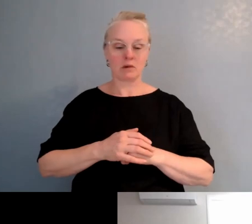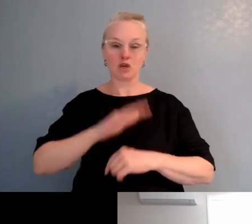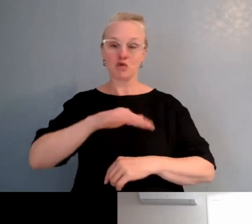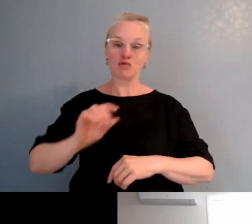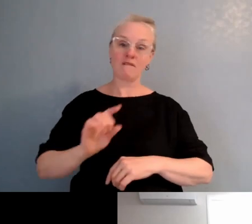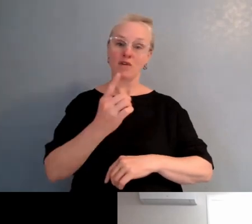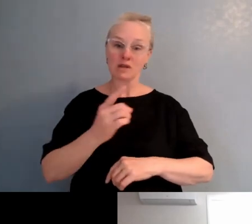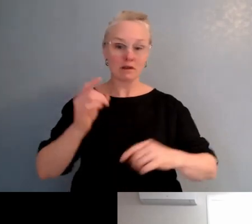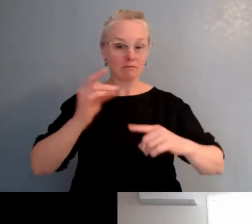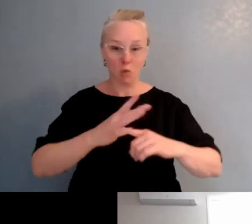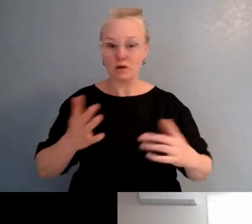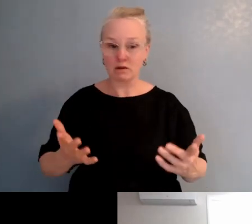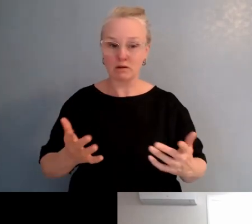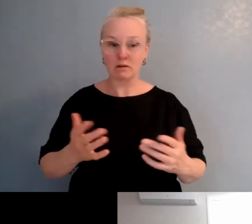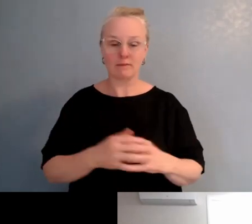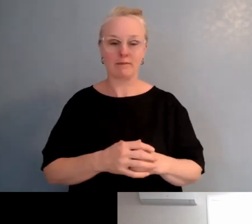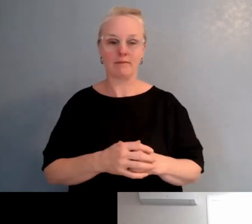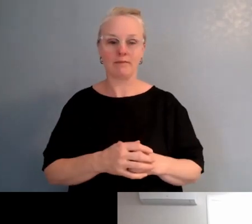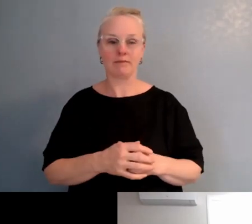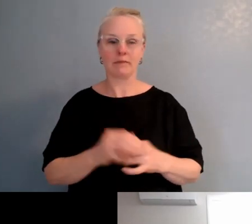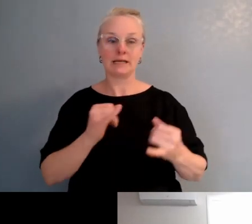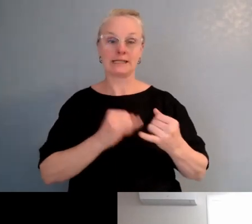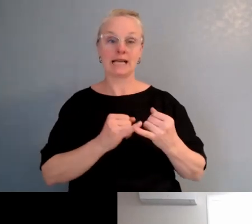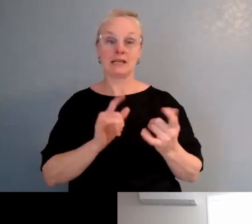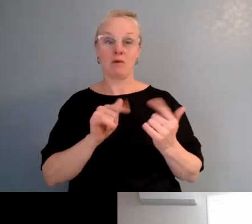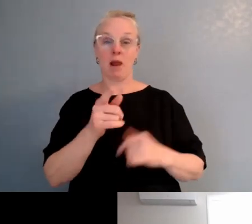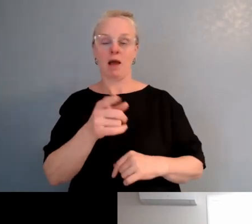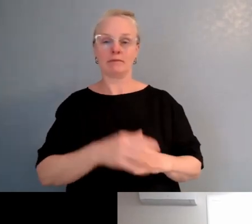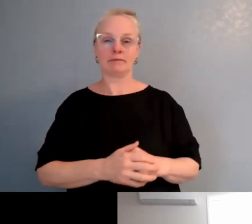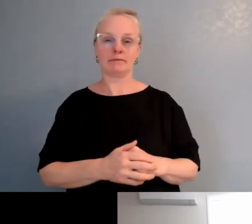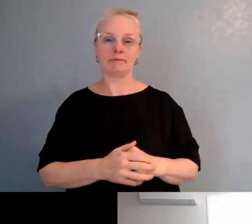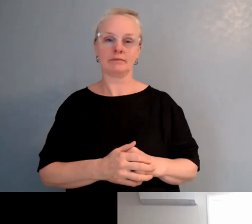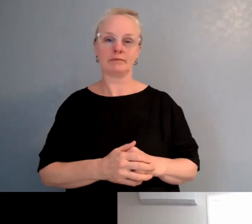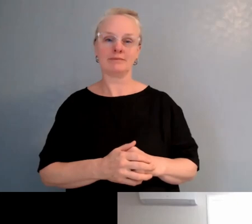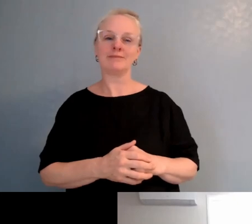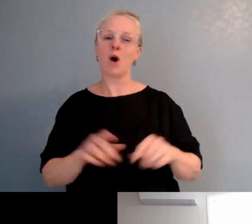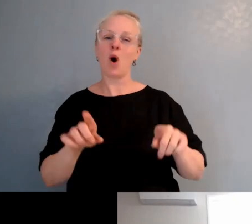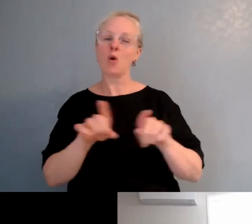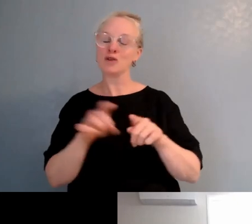And also the fact of the kids being quite integrated has helped that.